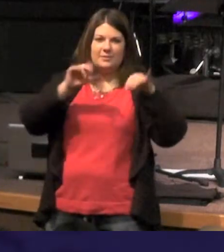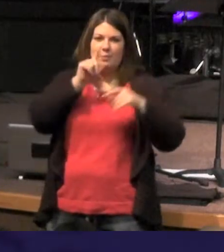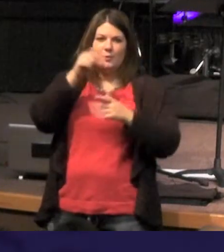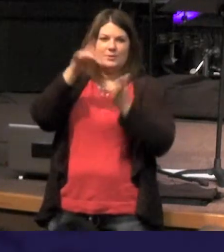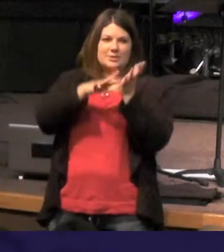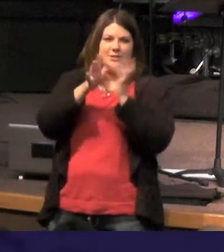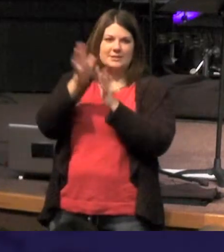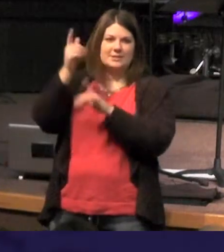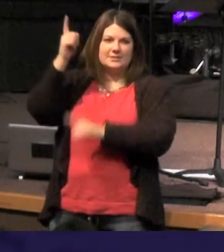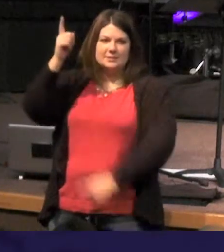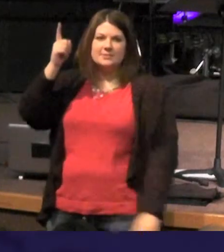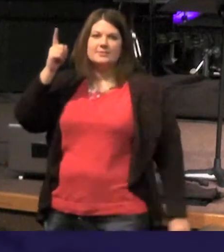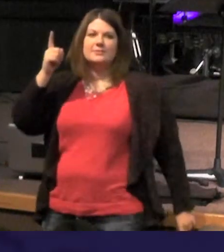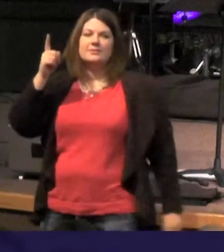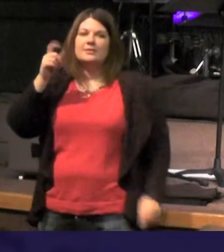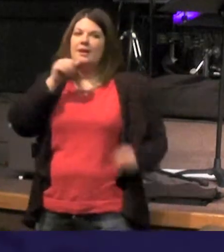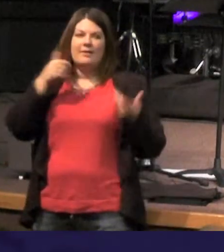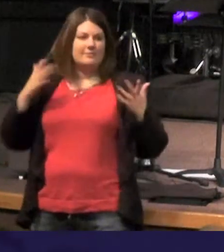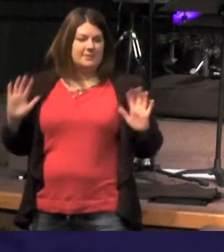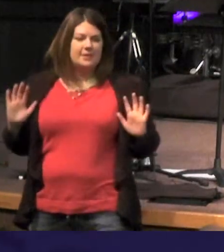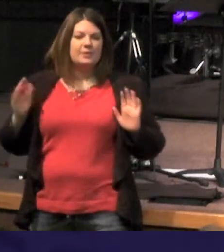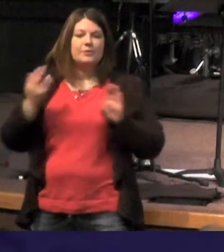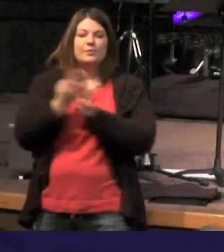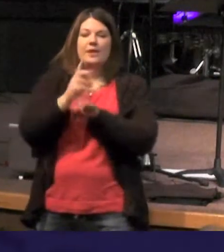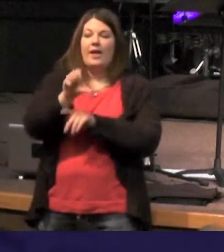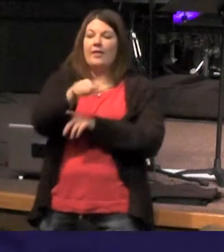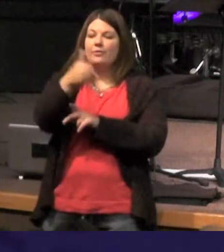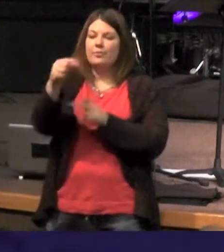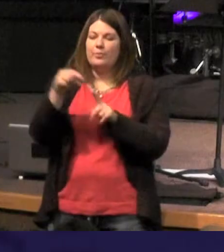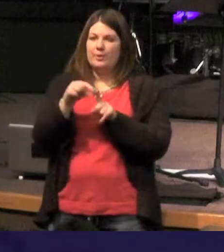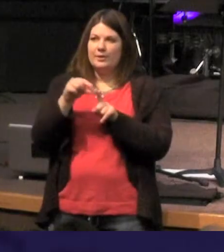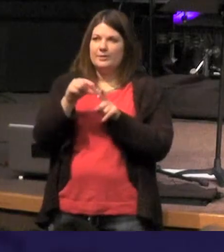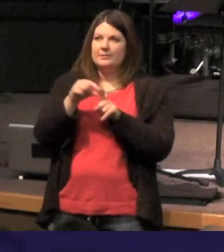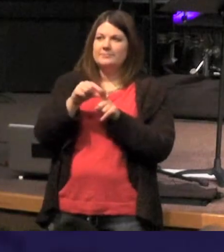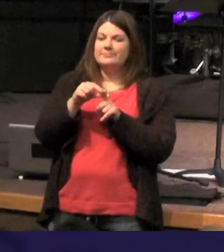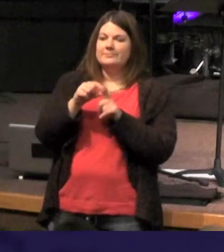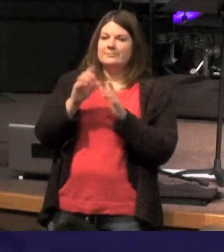but he's is not done yet - he uses another word and I've got to stop and say not a rare one